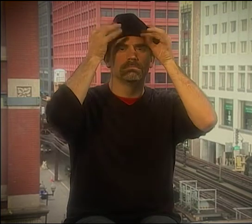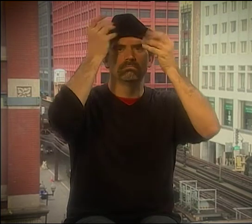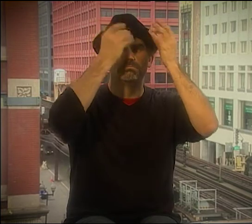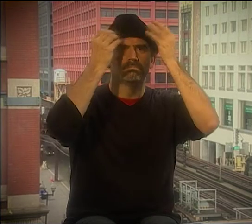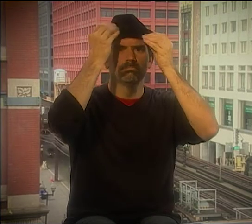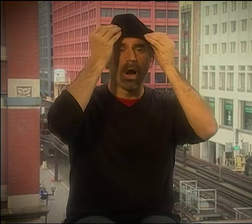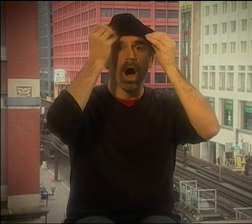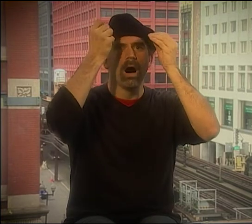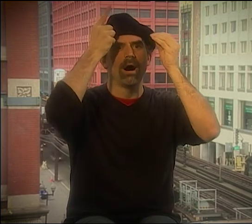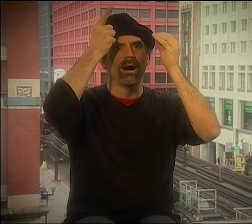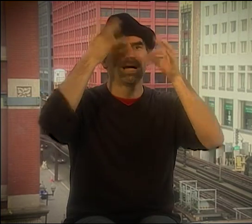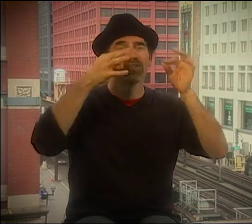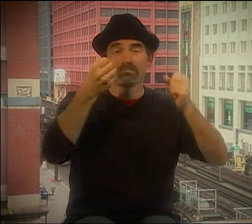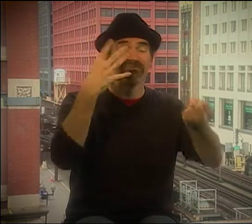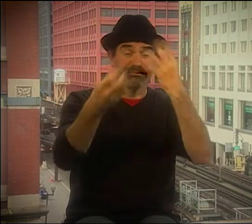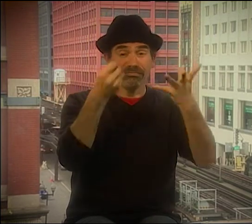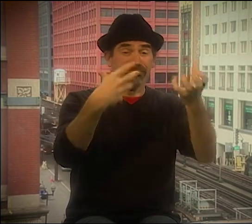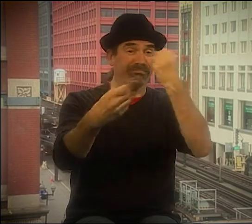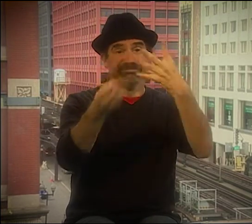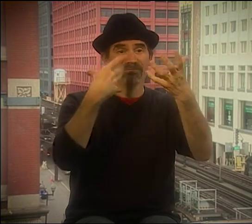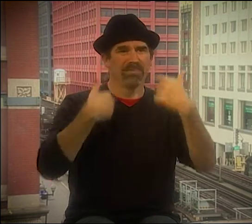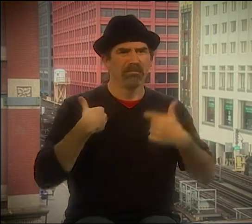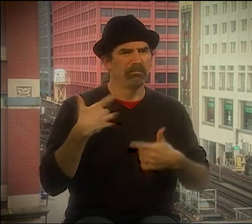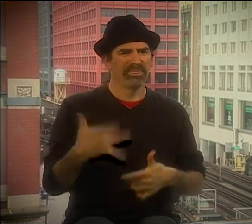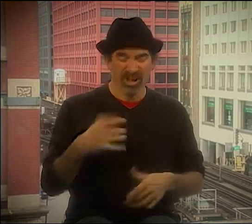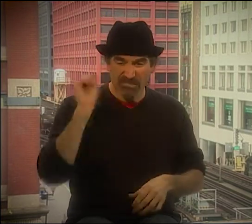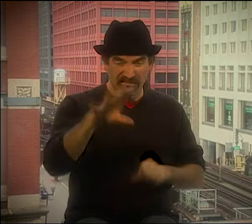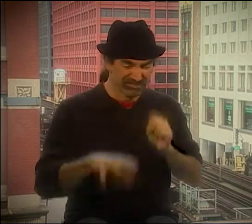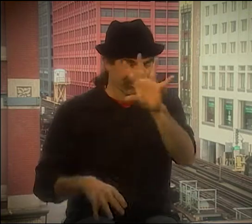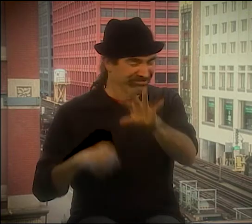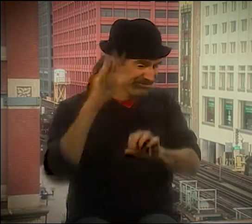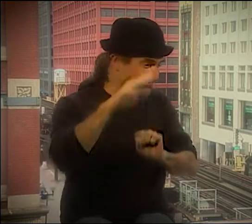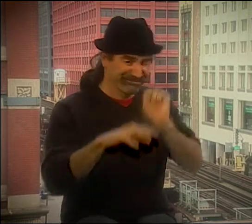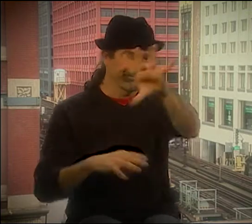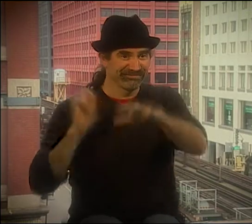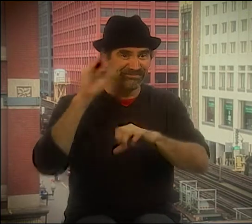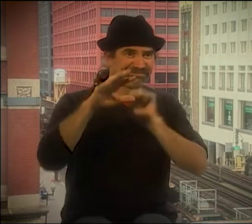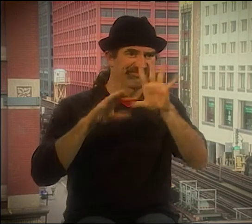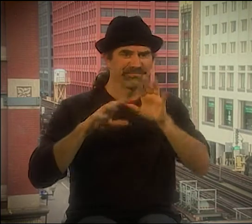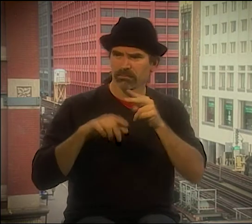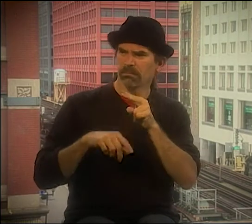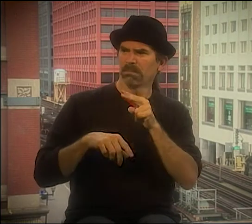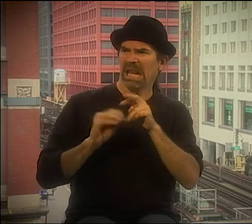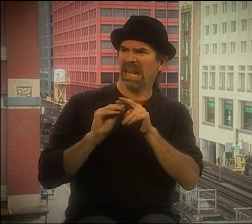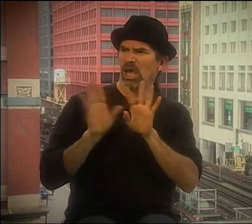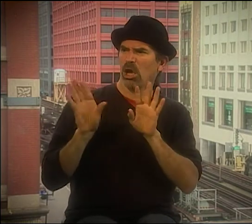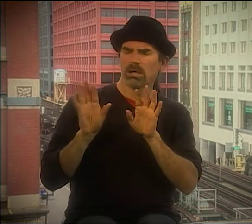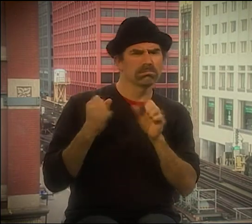CLARITY WAS OF THE UTMOST IMPORTANCE, GIVING THE AUDIENCE TIME TO ABSORB WHAT THEY SAW AND TOTALLY GET IT